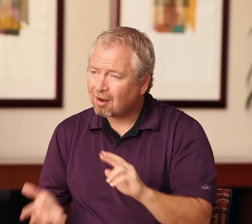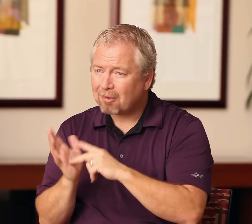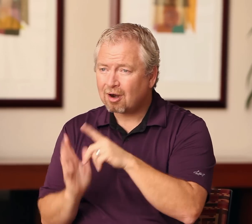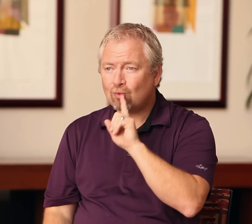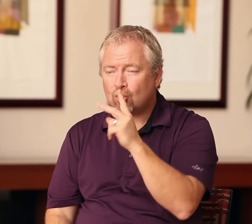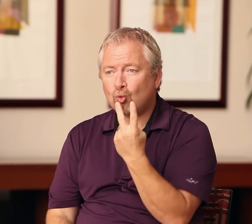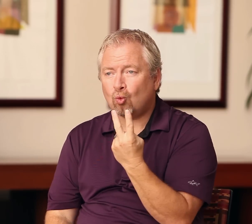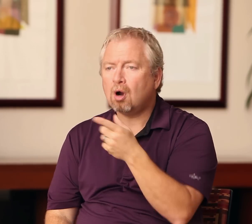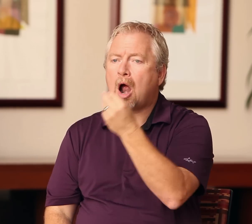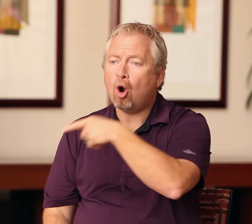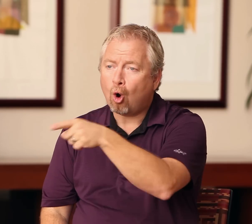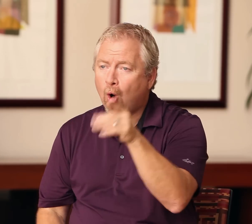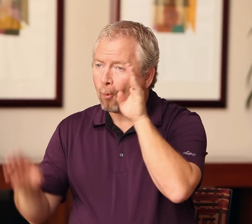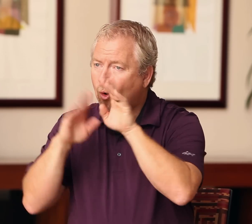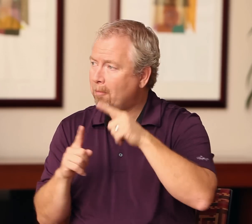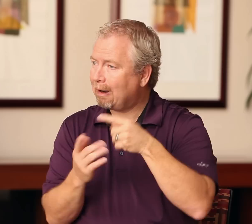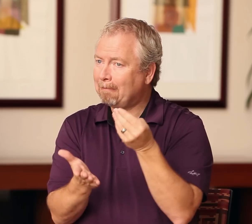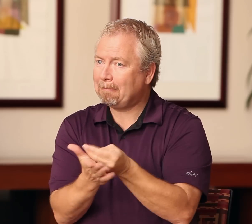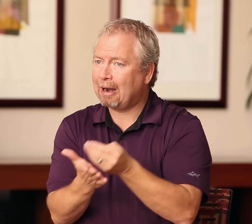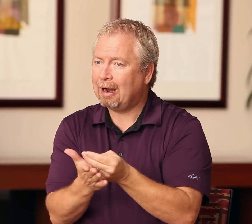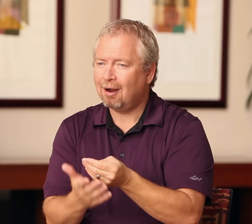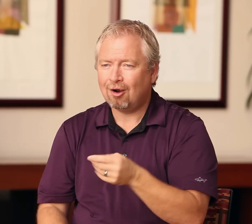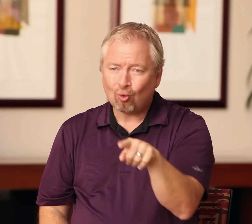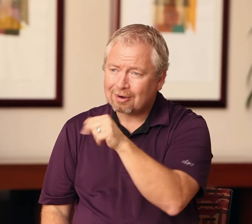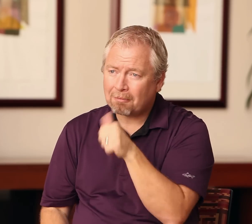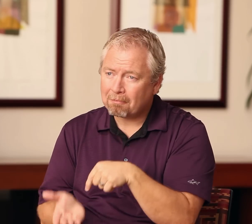The CDIs who work still will need you. Hearing interpreters are not the ones paying